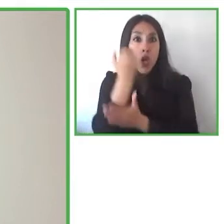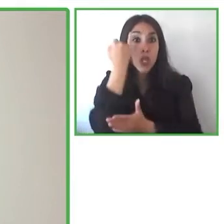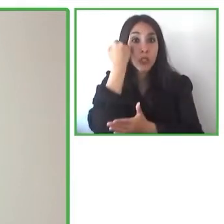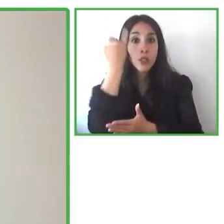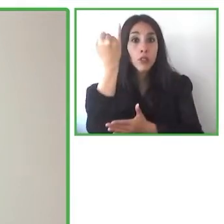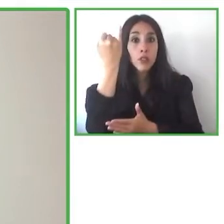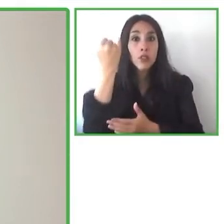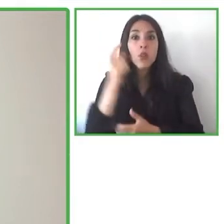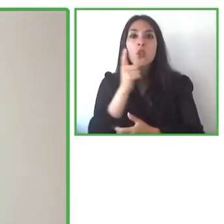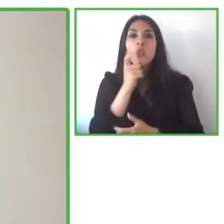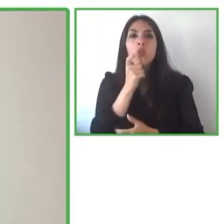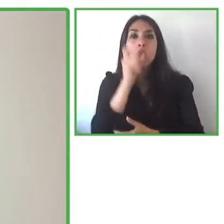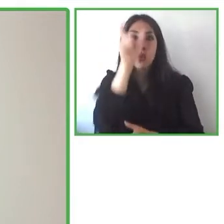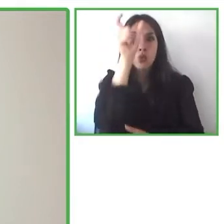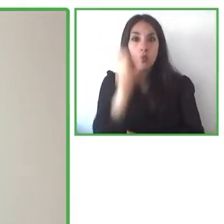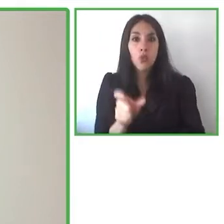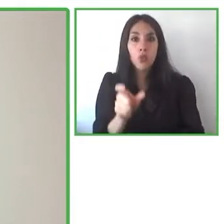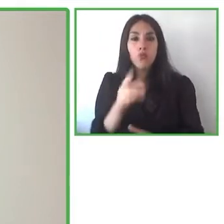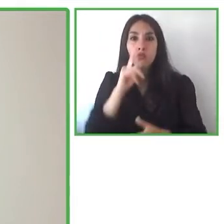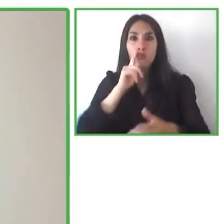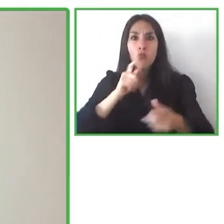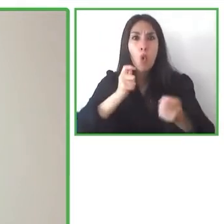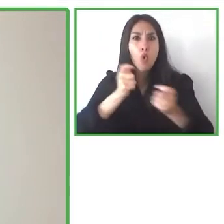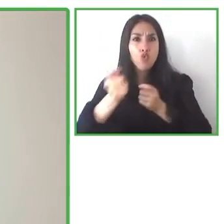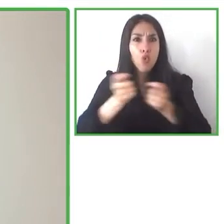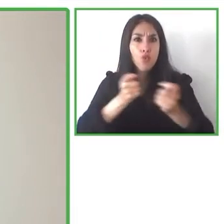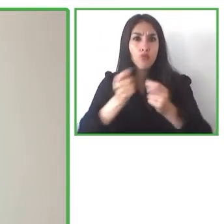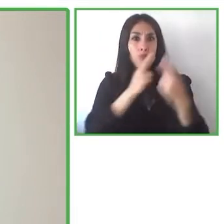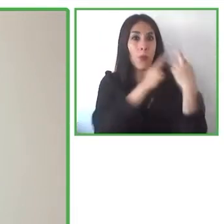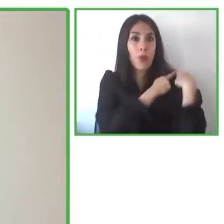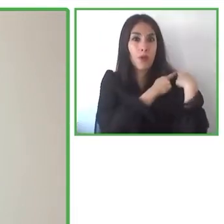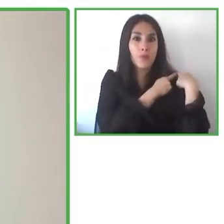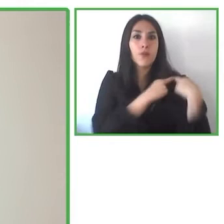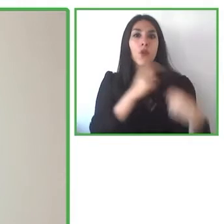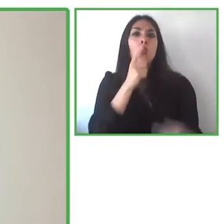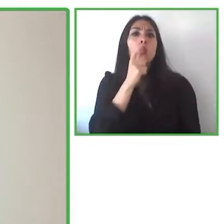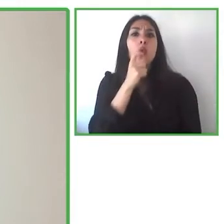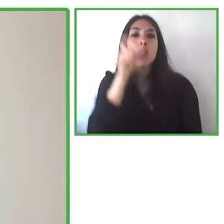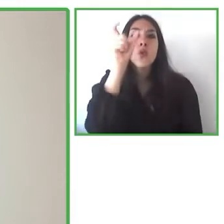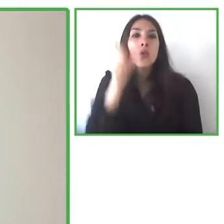take them to market who is going to pay for these technologies. These are all questions that are